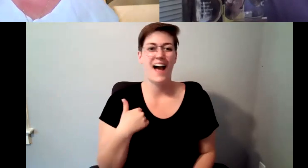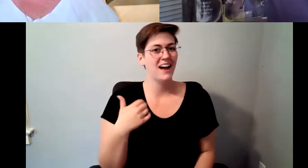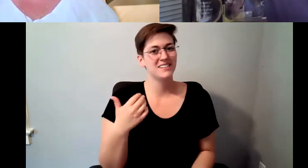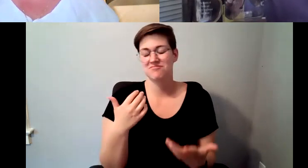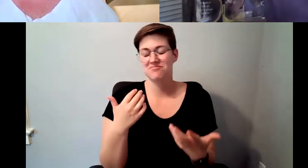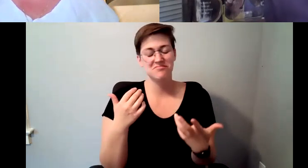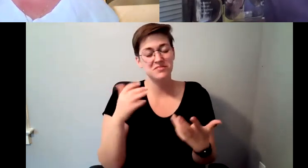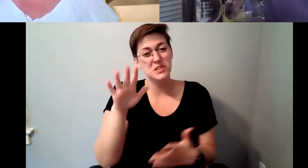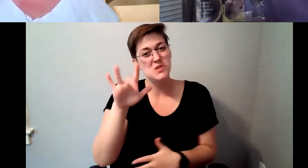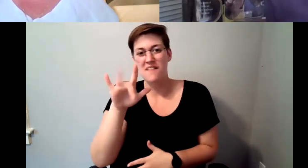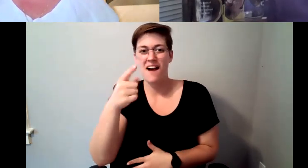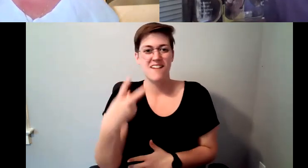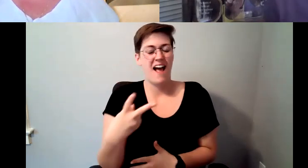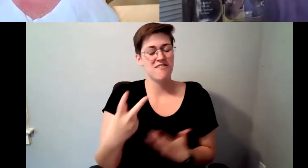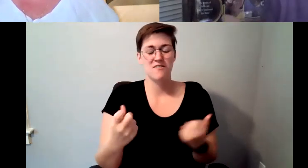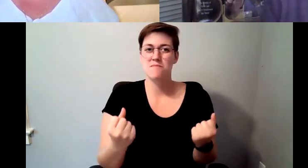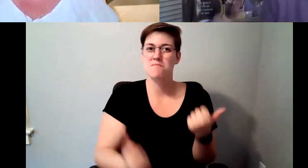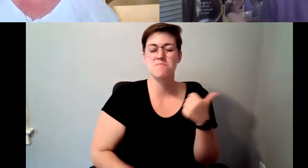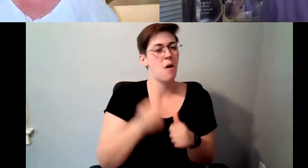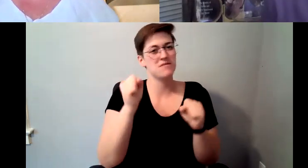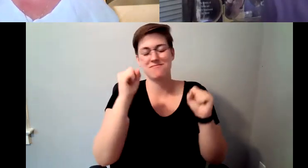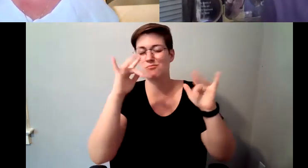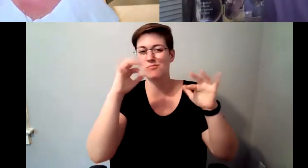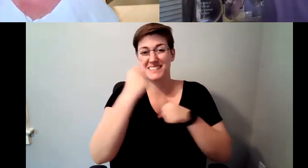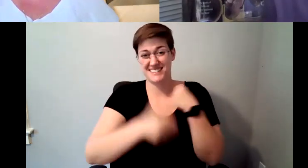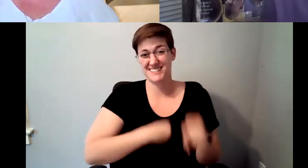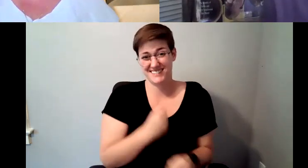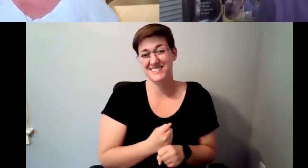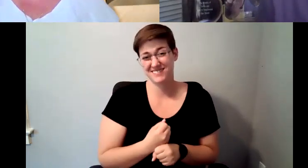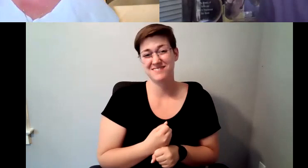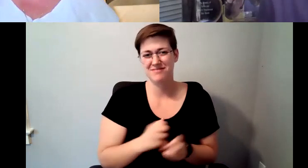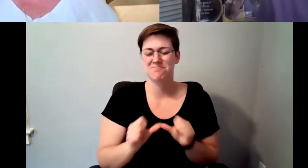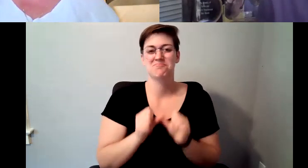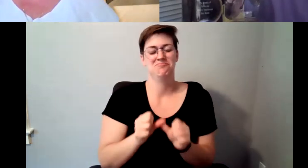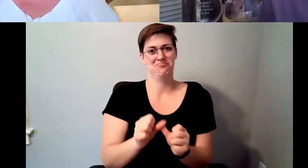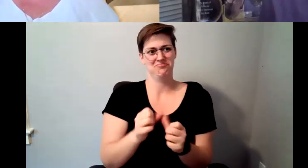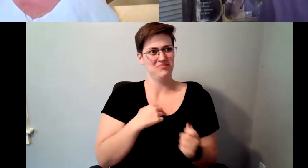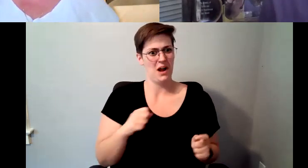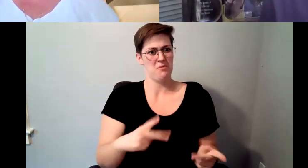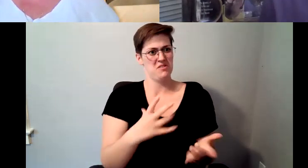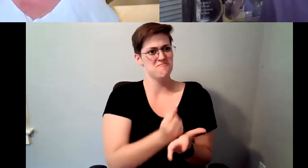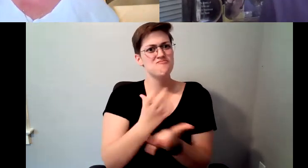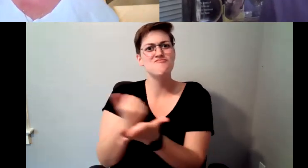D. Major Cohen: Where I continued to have an opportunity to be a storyteller and a teacher